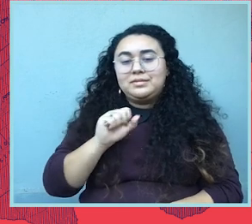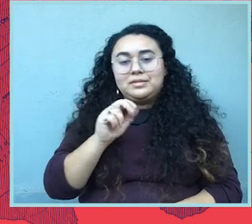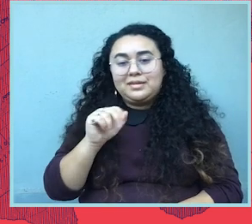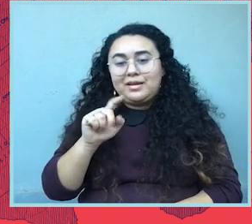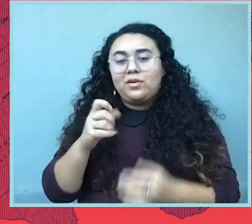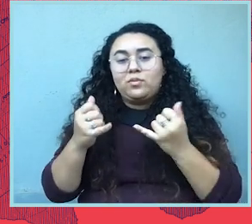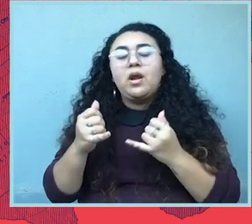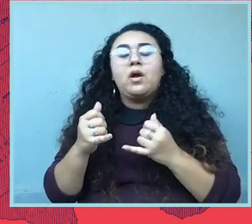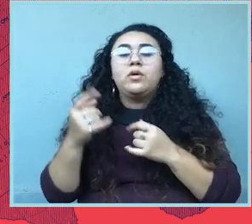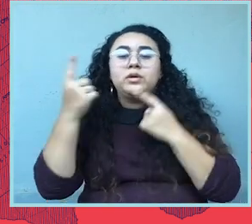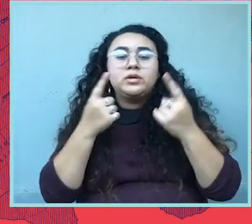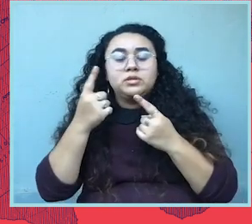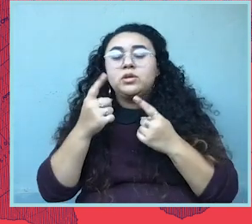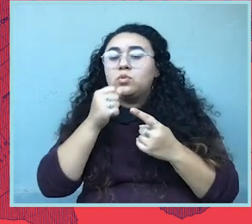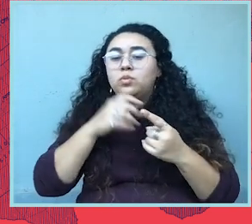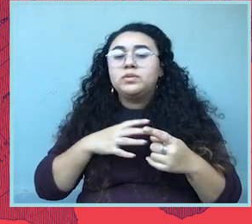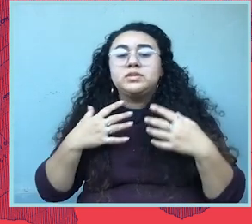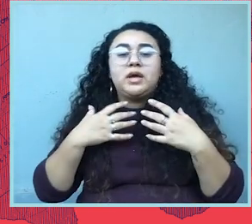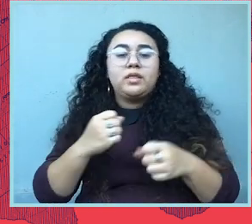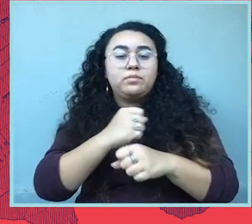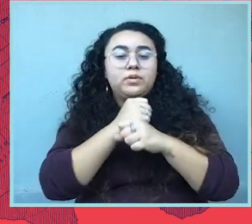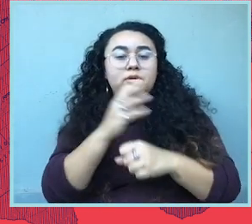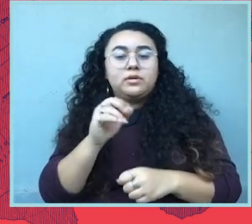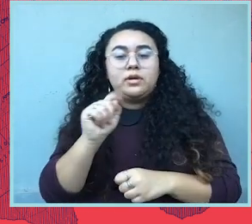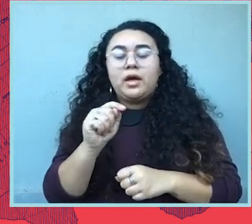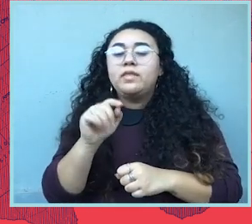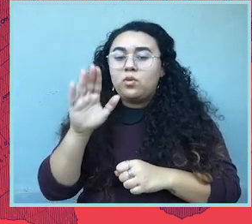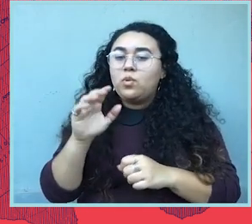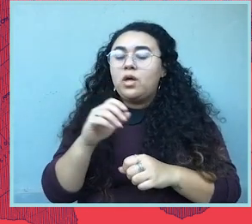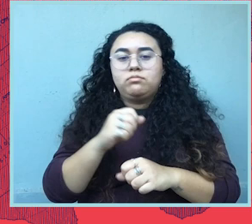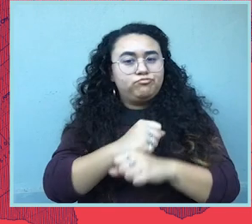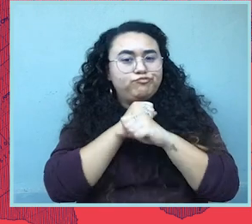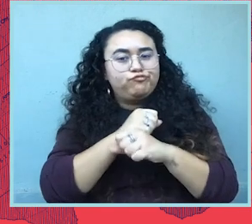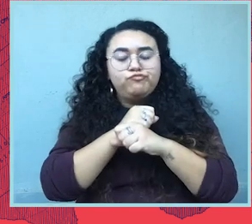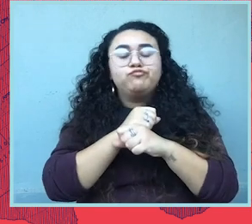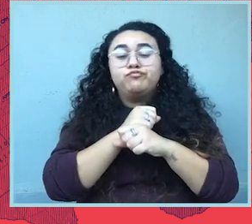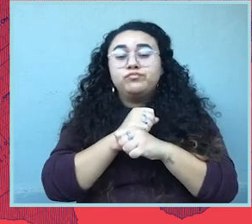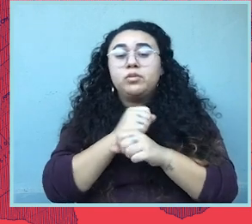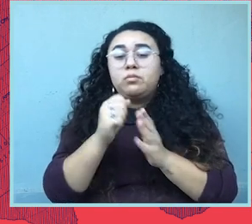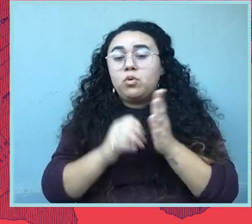the Senate right now is considering the Women's Health Protection Act, which could safeguard abortion rights at the federal level.